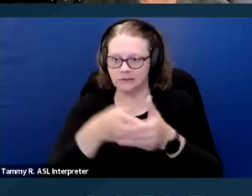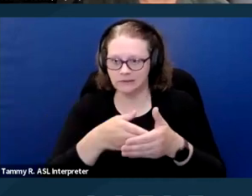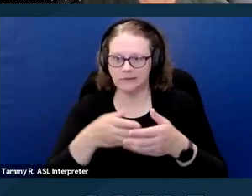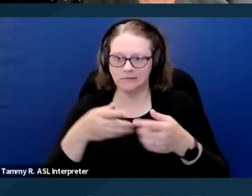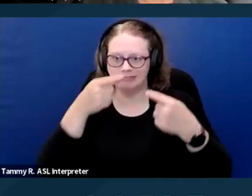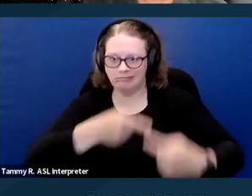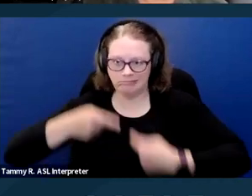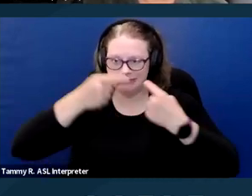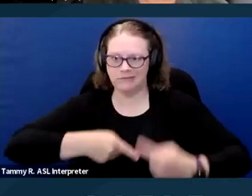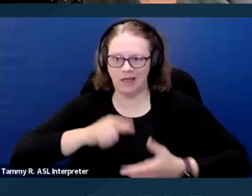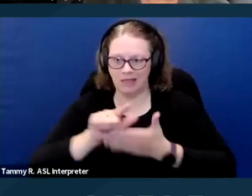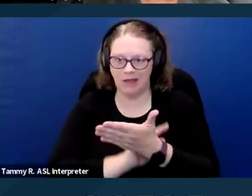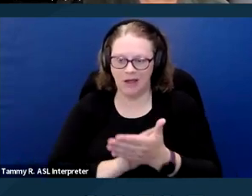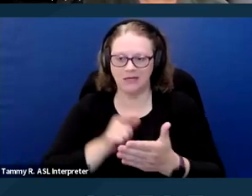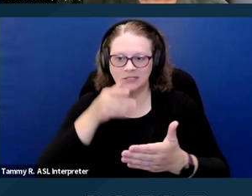It's up on its second appeal right now.